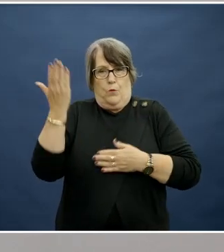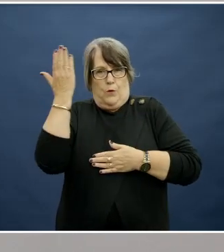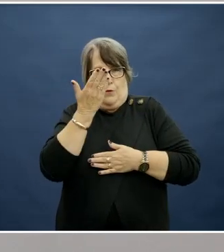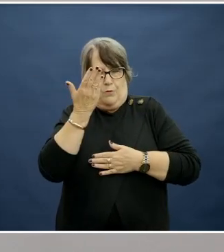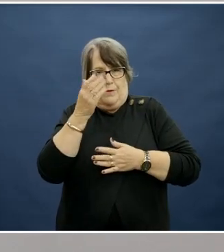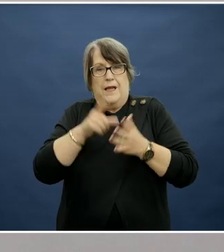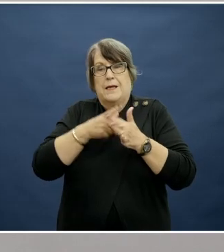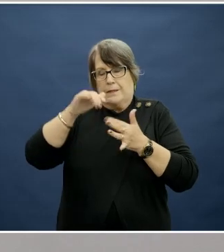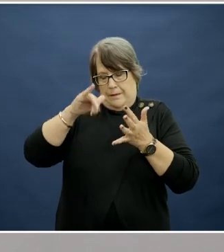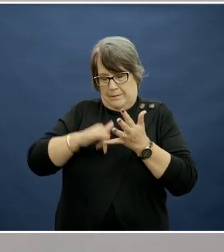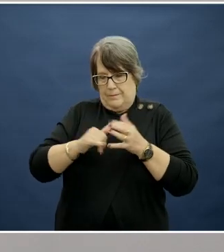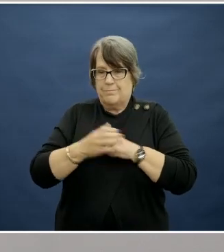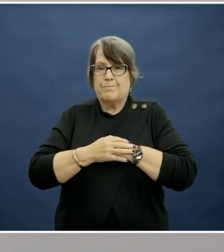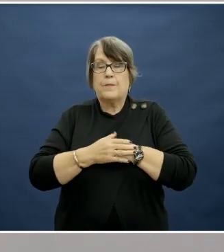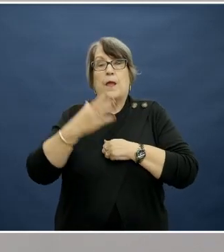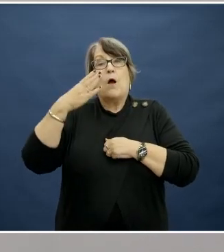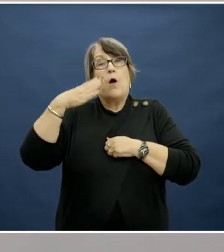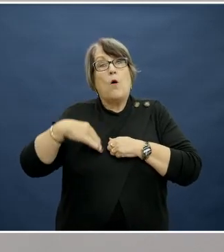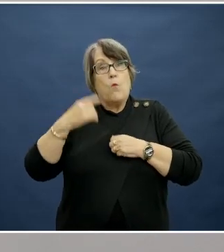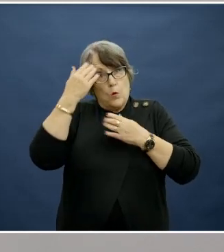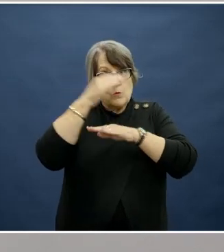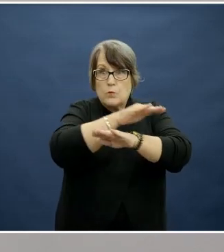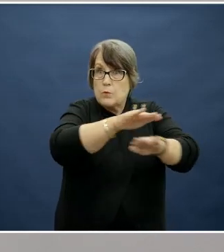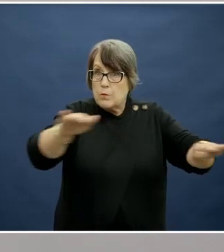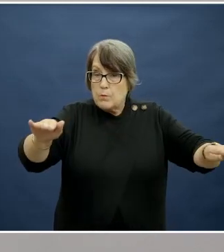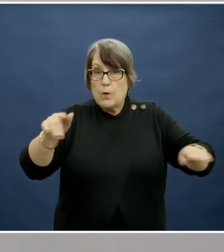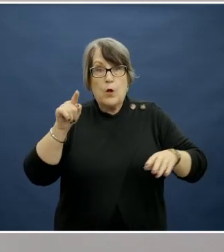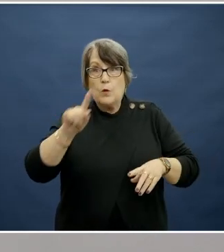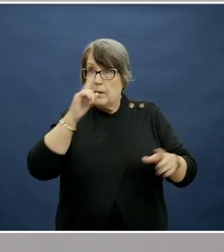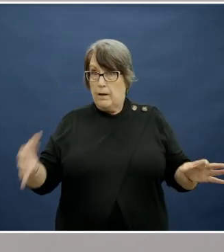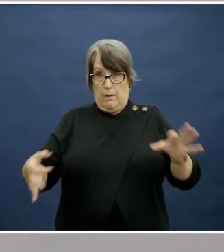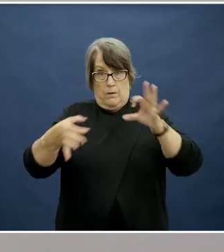I would like to remind the audience that if you are unable to join us for the duration